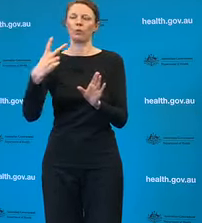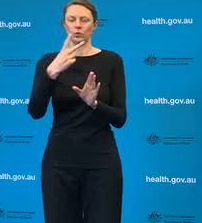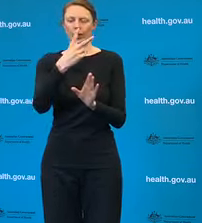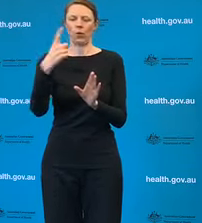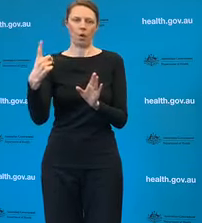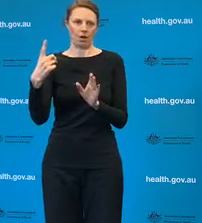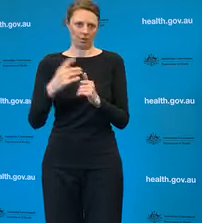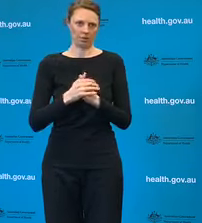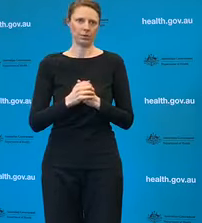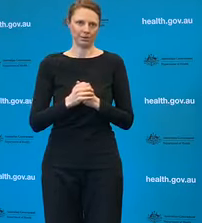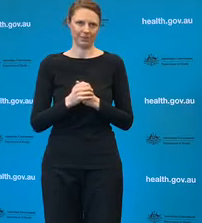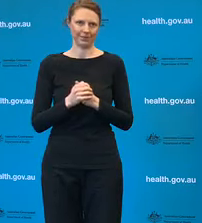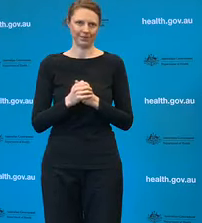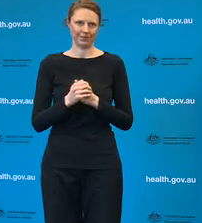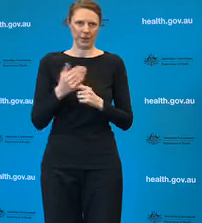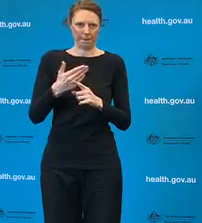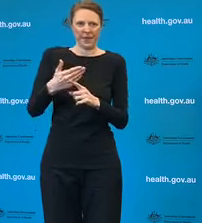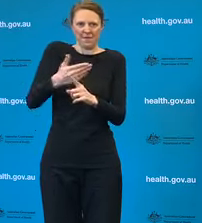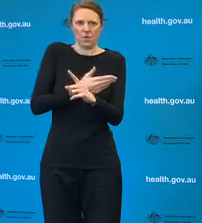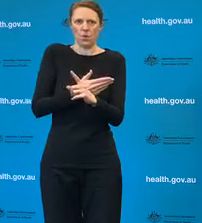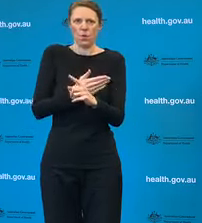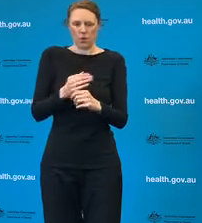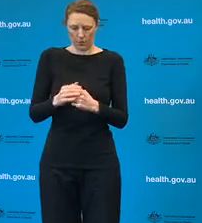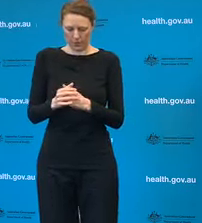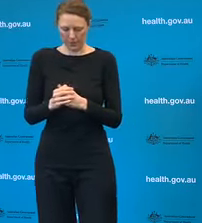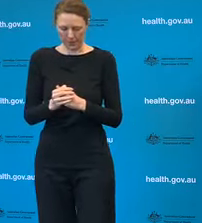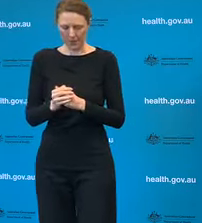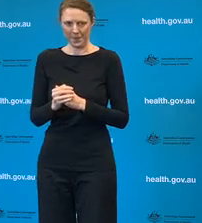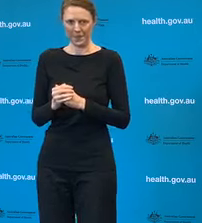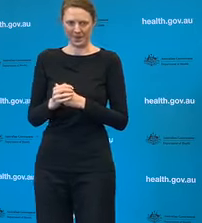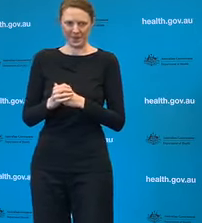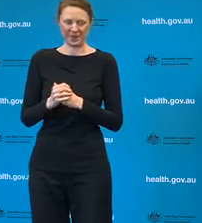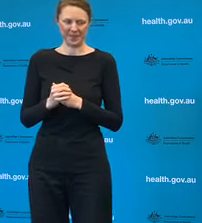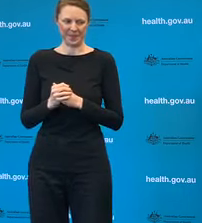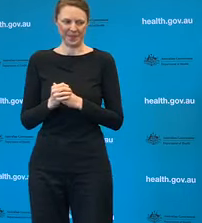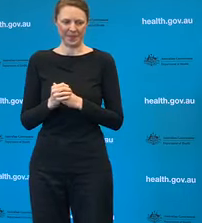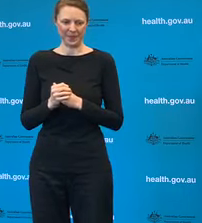It's such a challenge to know when a safe and effective vaccine is going to